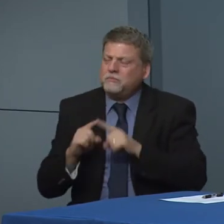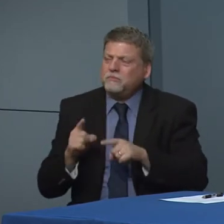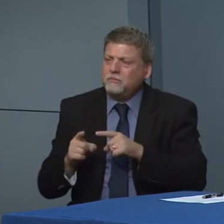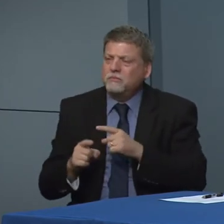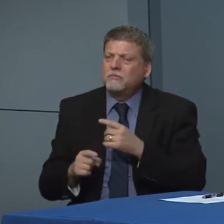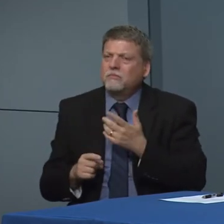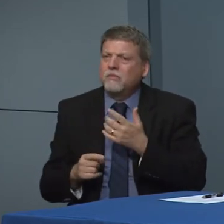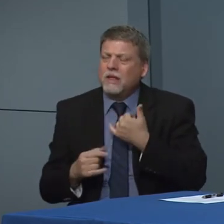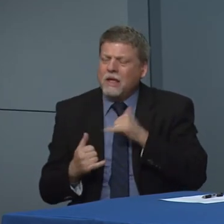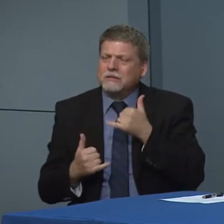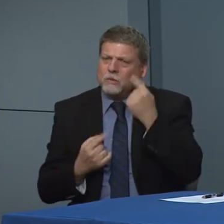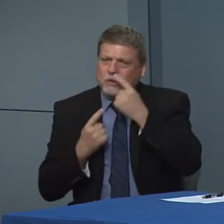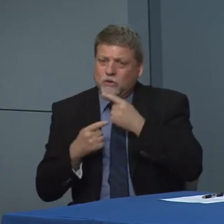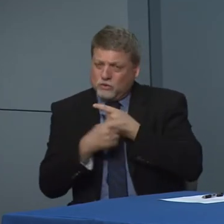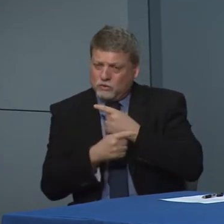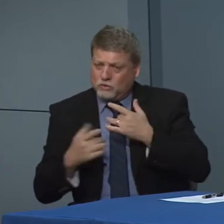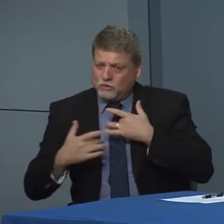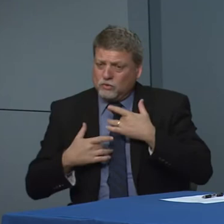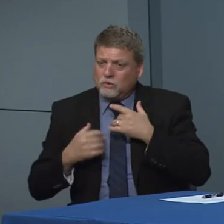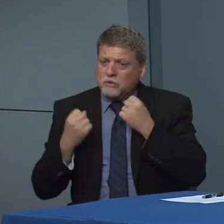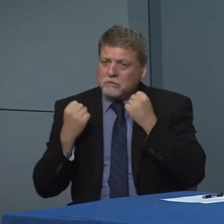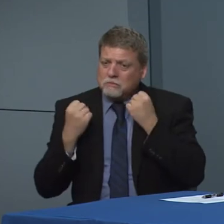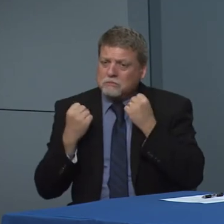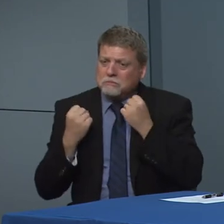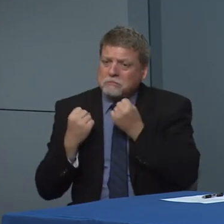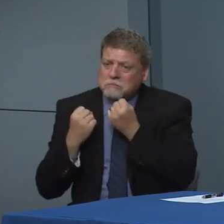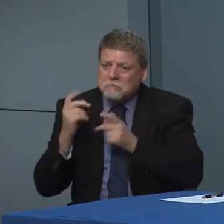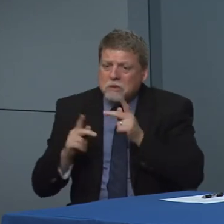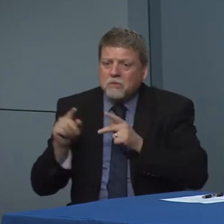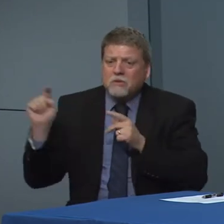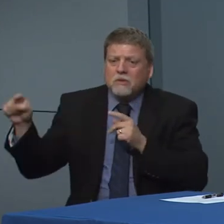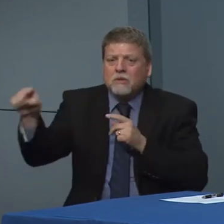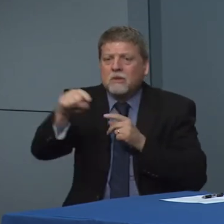Are you concerned that there are people out there who have.